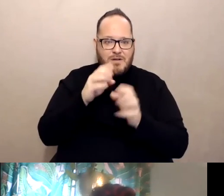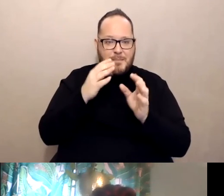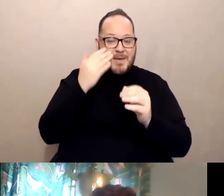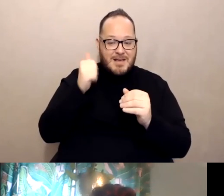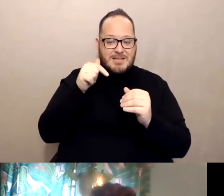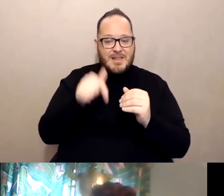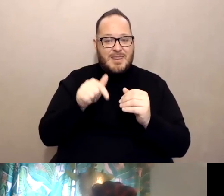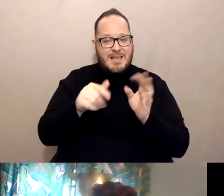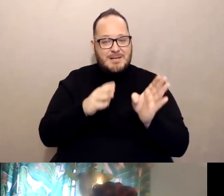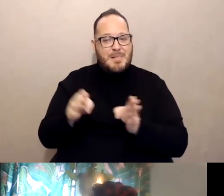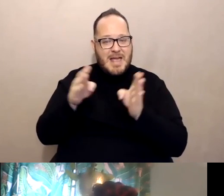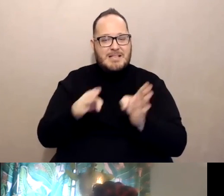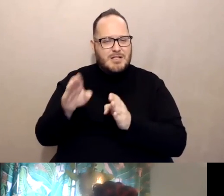in different counties across the state.